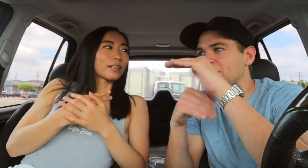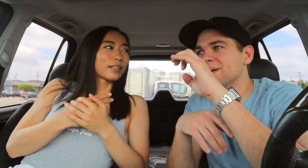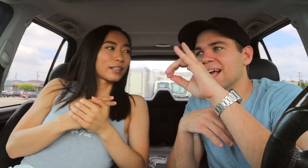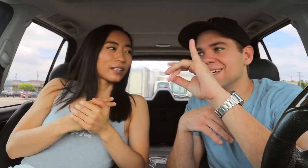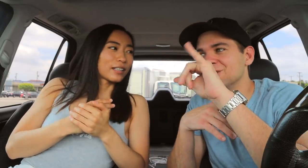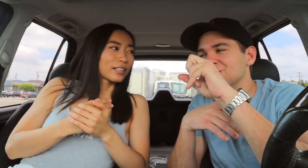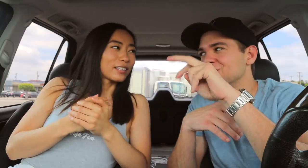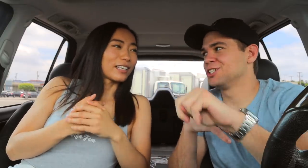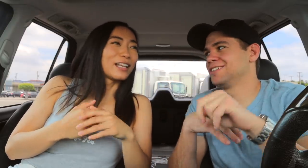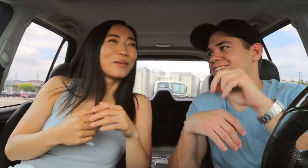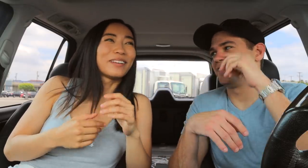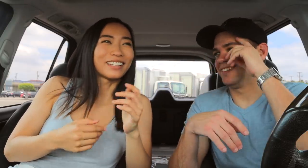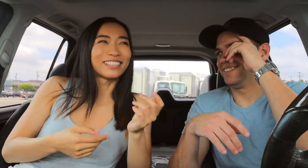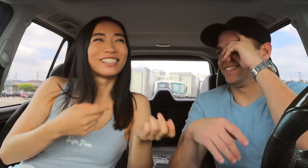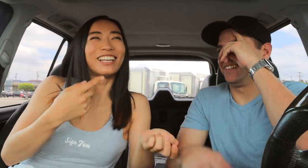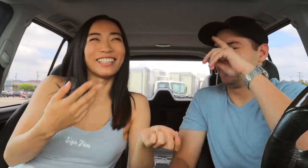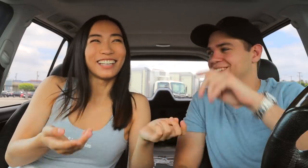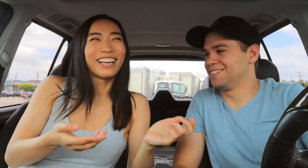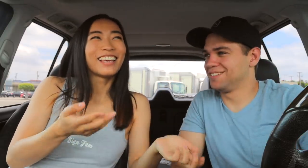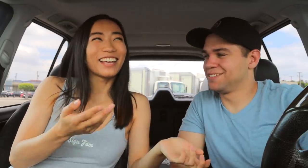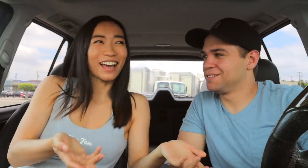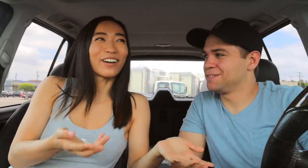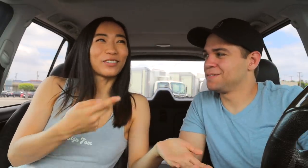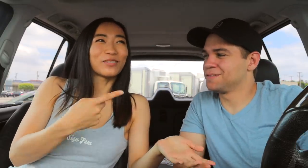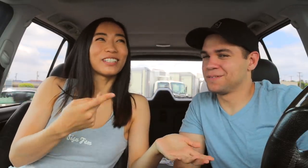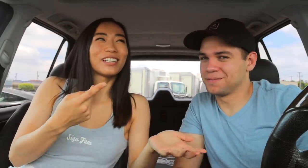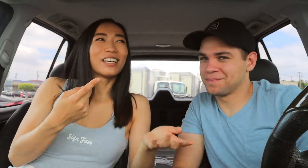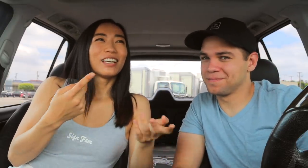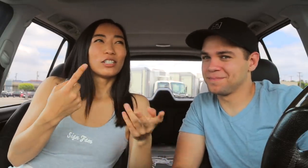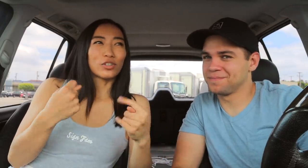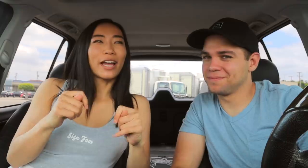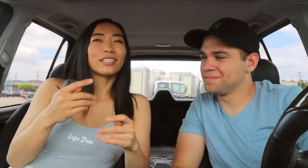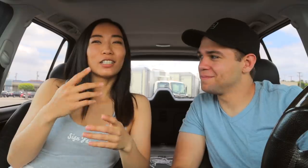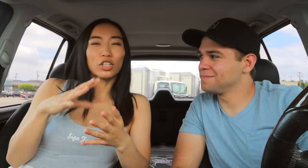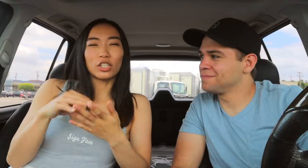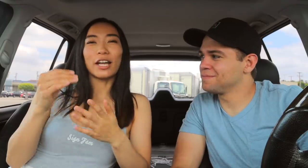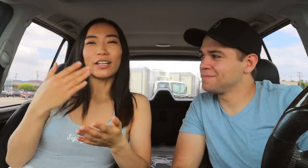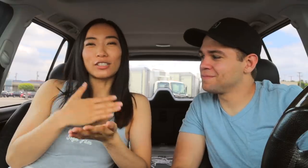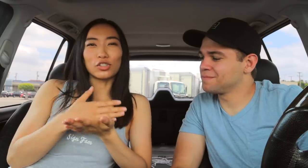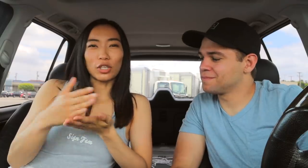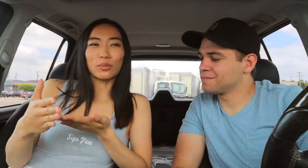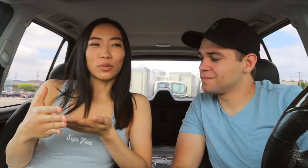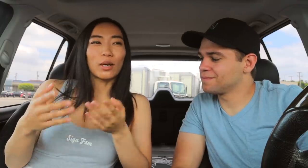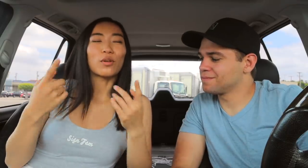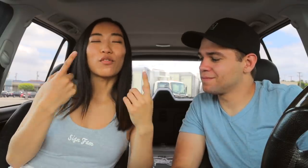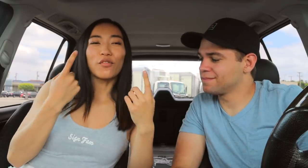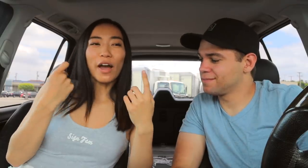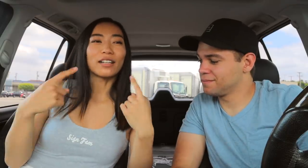Limited edition Yeah, we've been trying to learn how to screen print and we finally